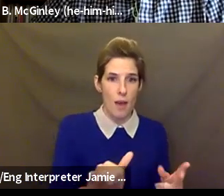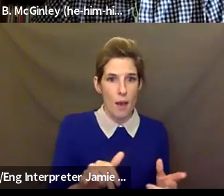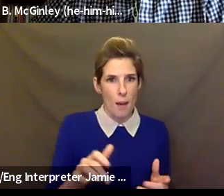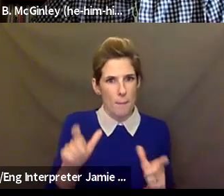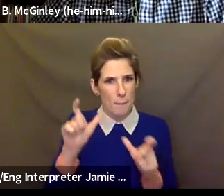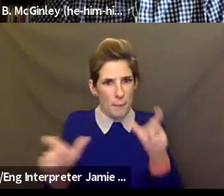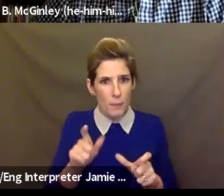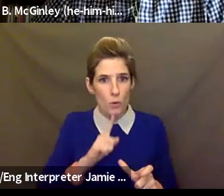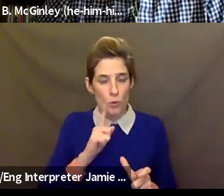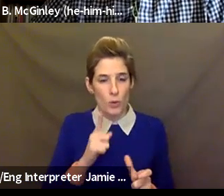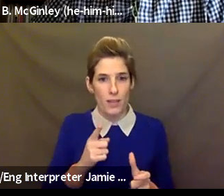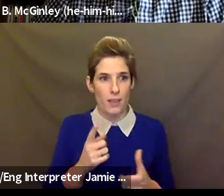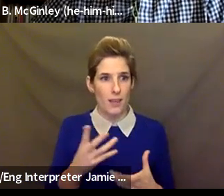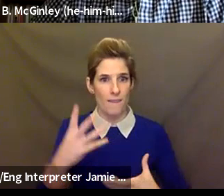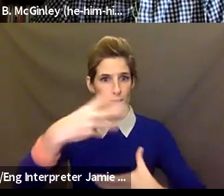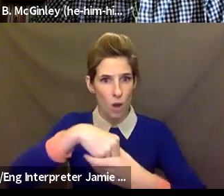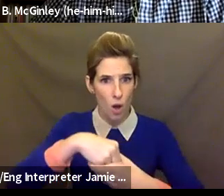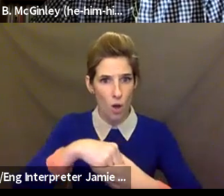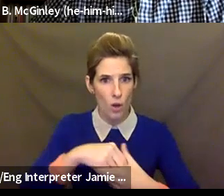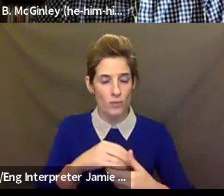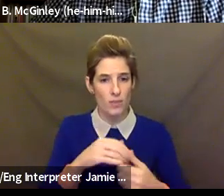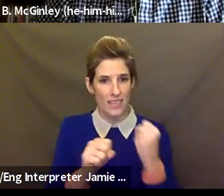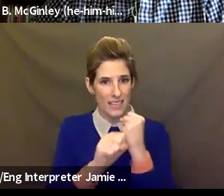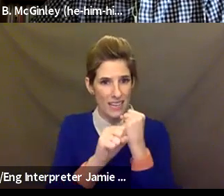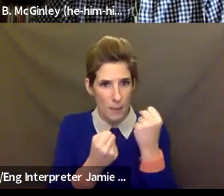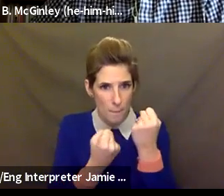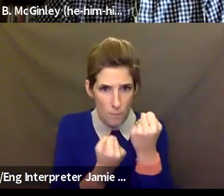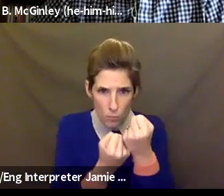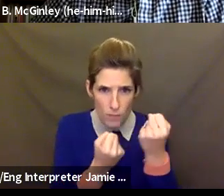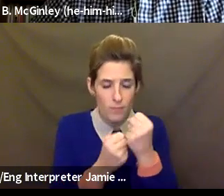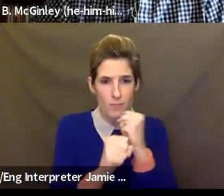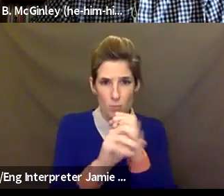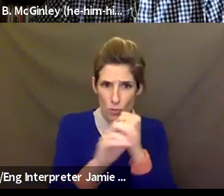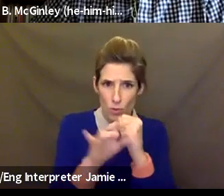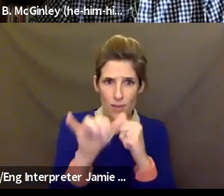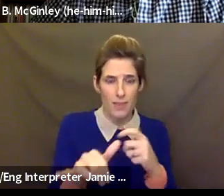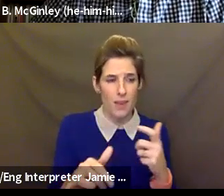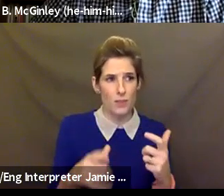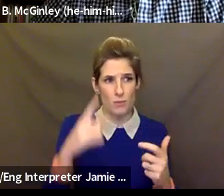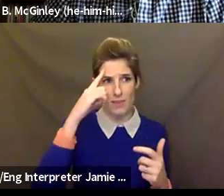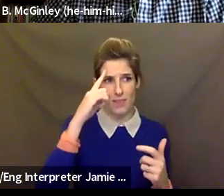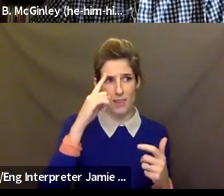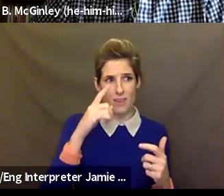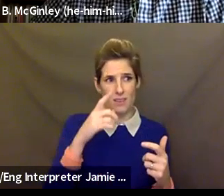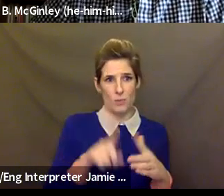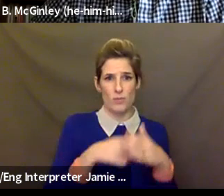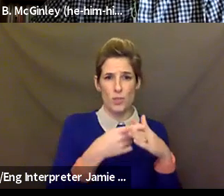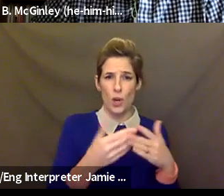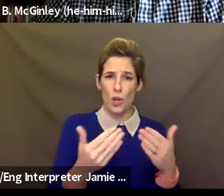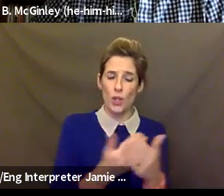that, it really had an impact, and that also feels like it's put us on this new trajectory, as a community or how people